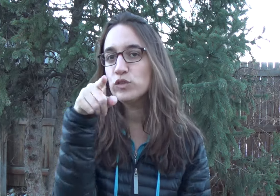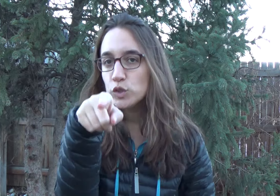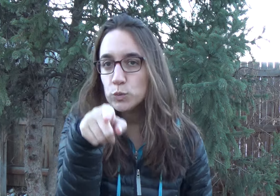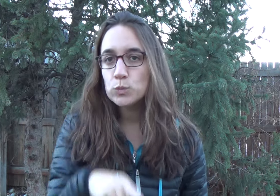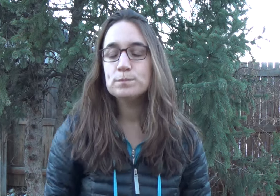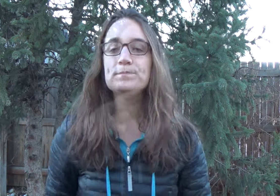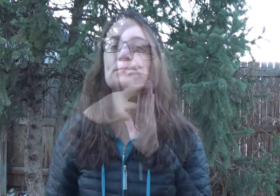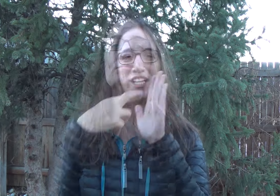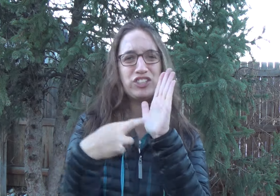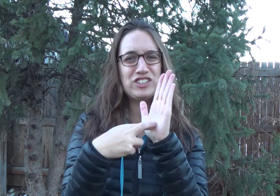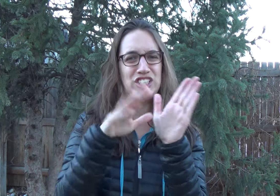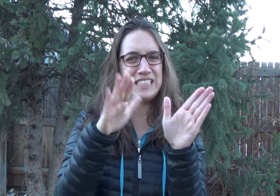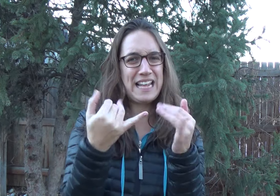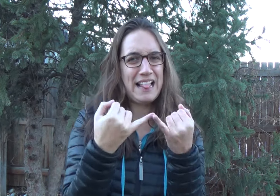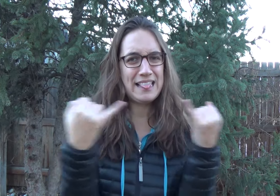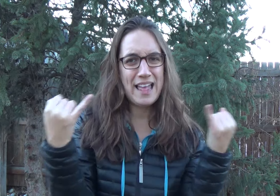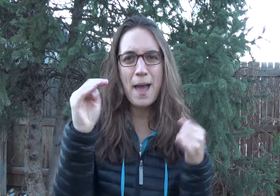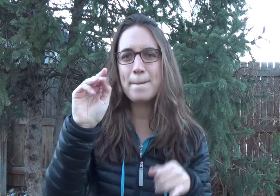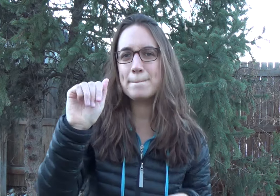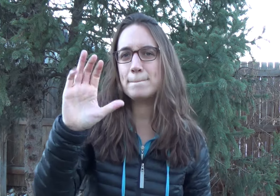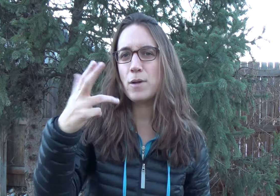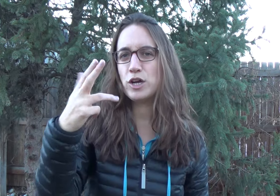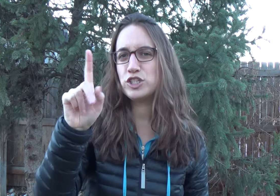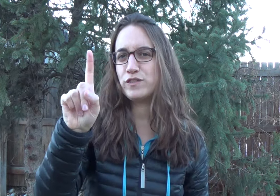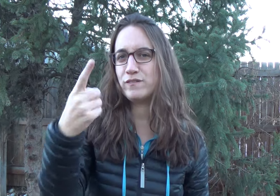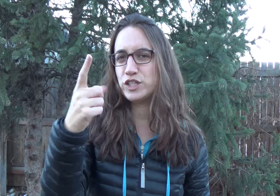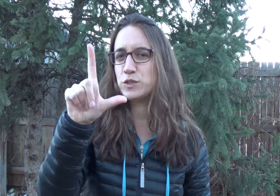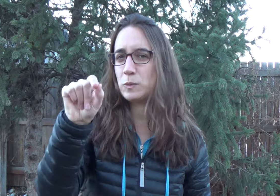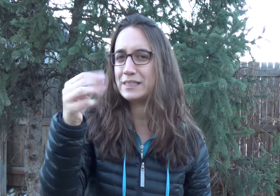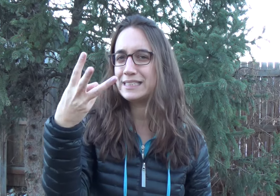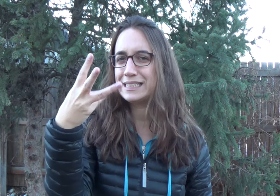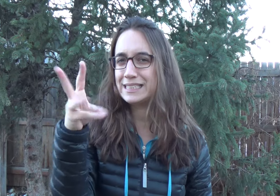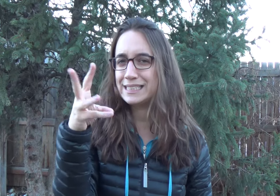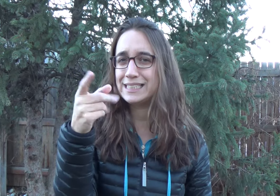The registration deadline is March 1st, 2016. If you're seriously thinking about coming,